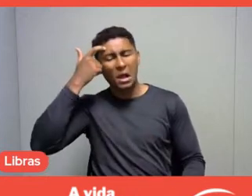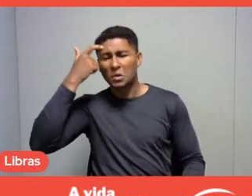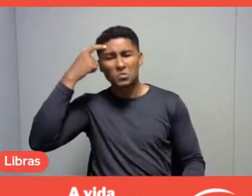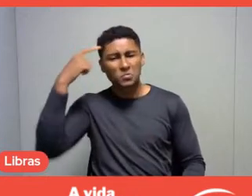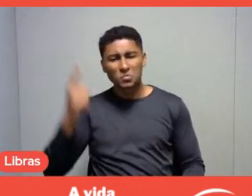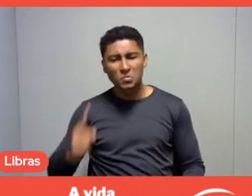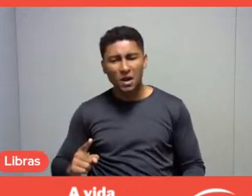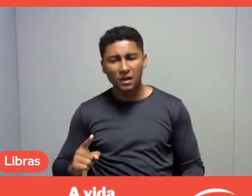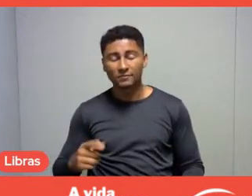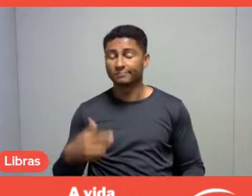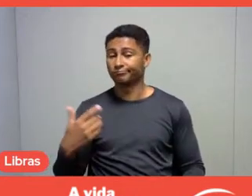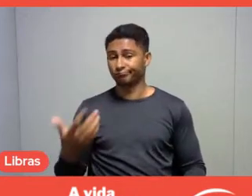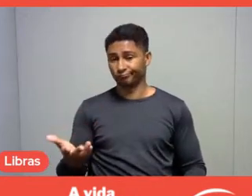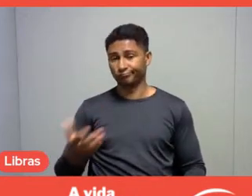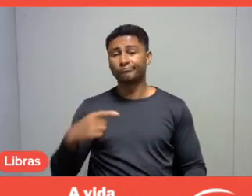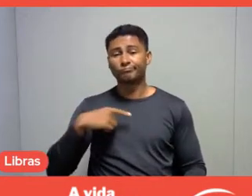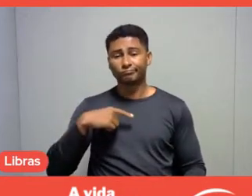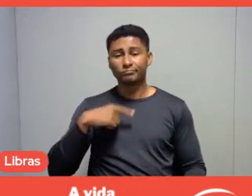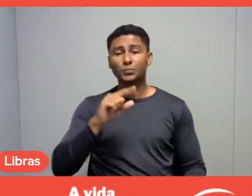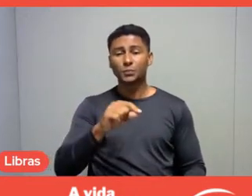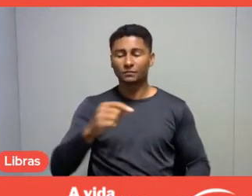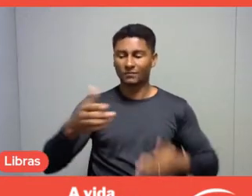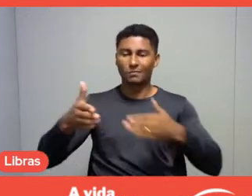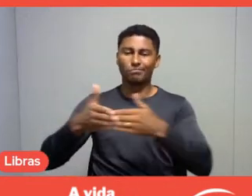So, there are access barriers that must,